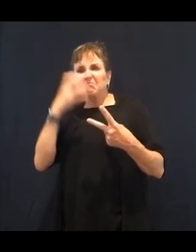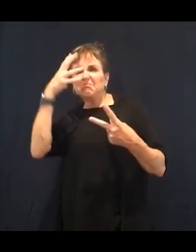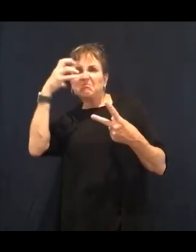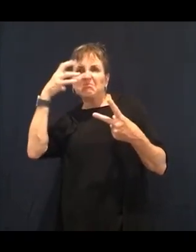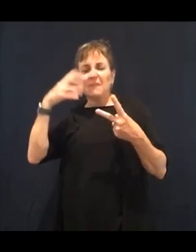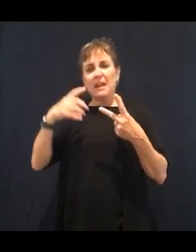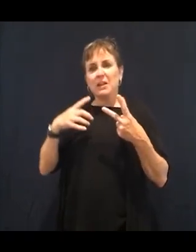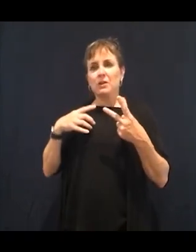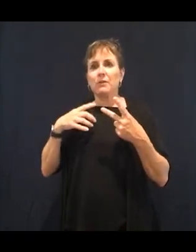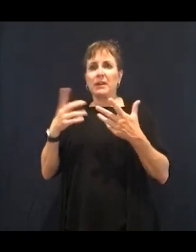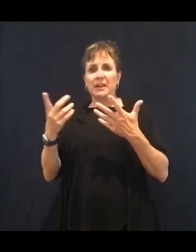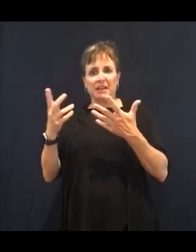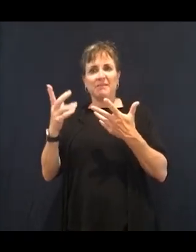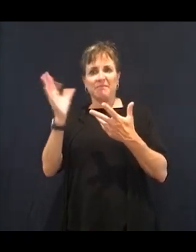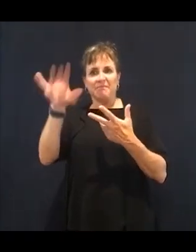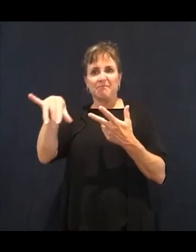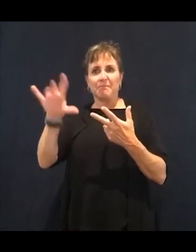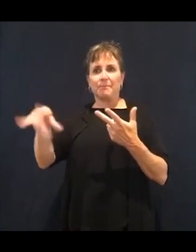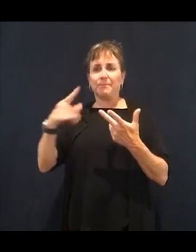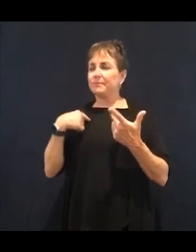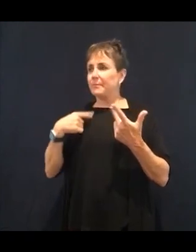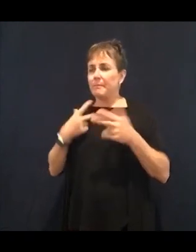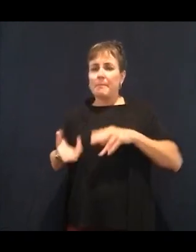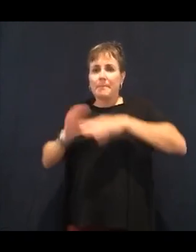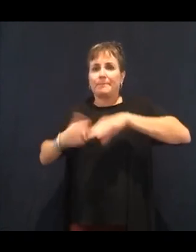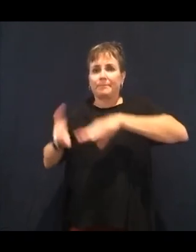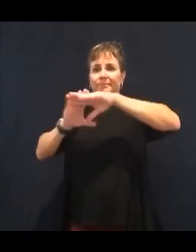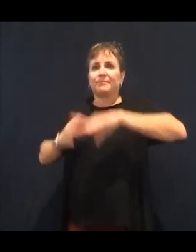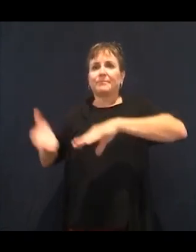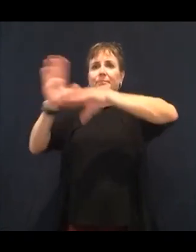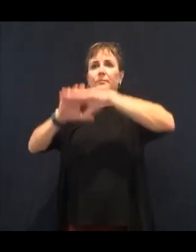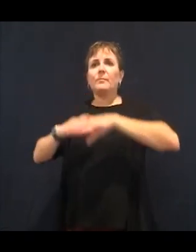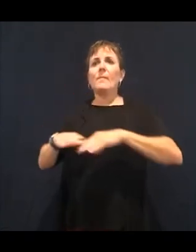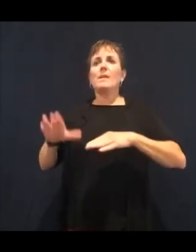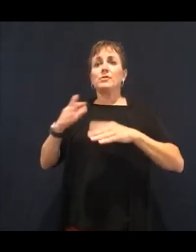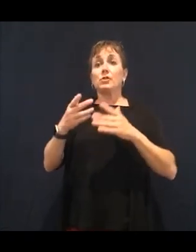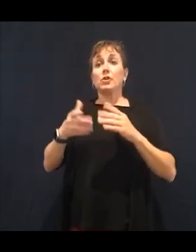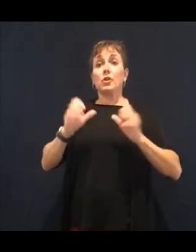sweeteners are carcinogens. These are